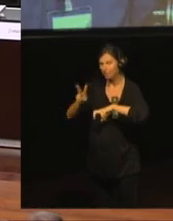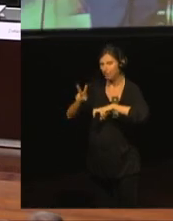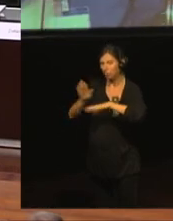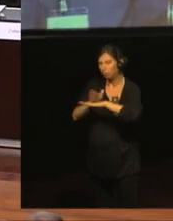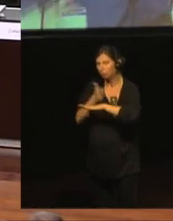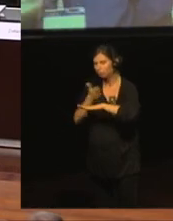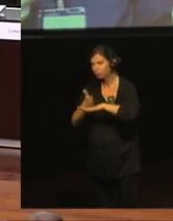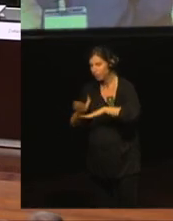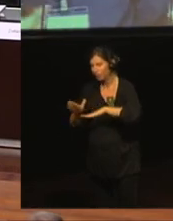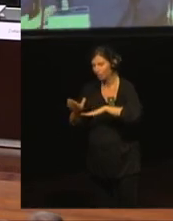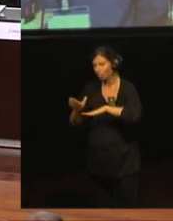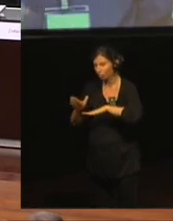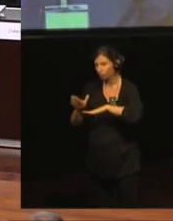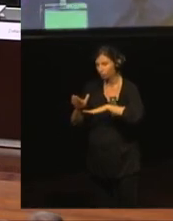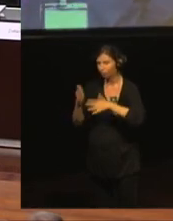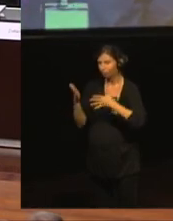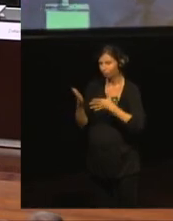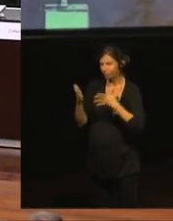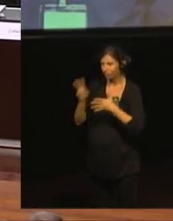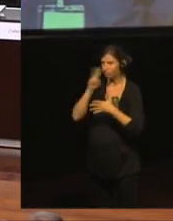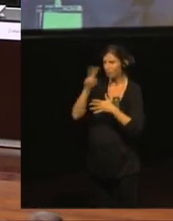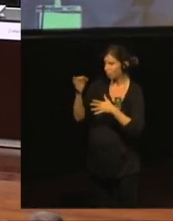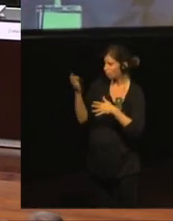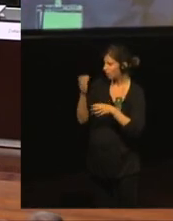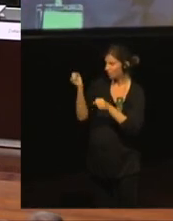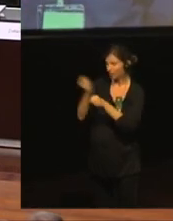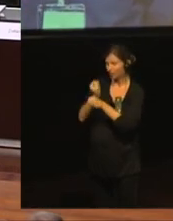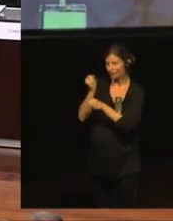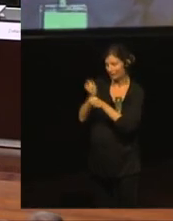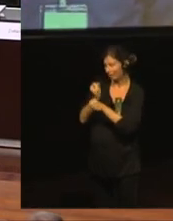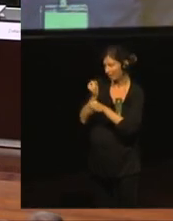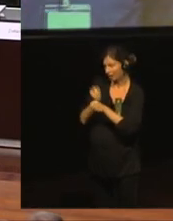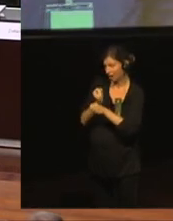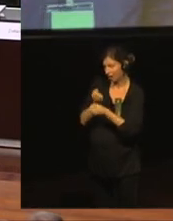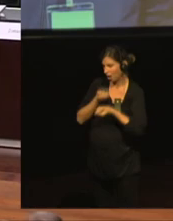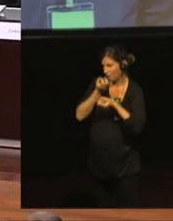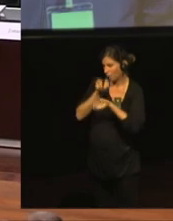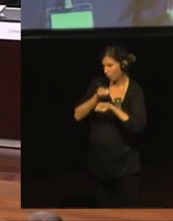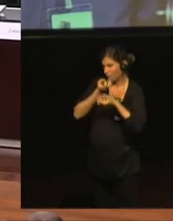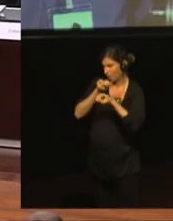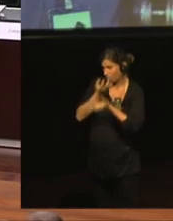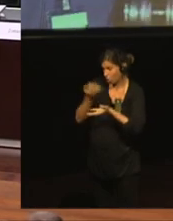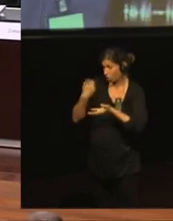working with the data and they found the results of the numbers we collected.